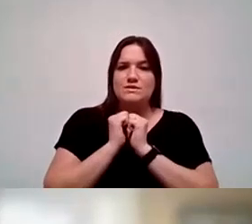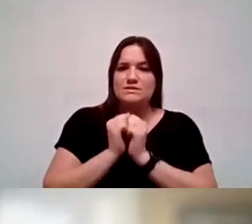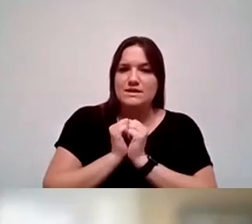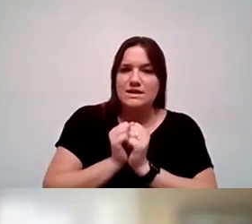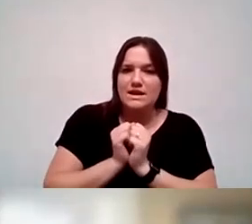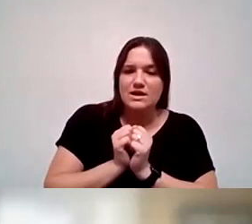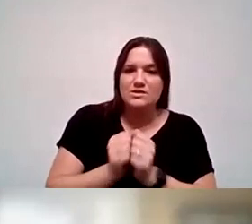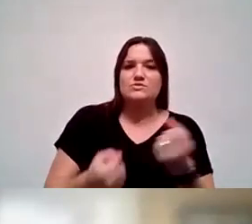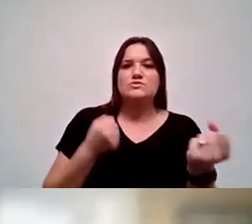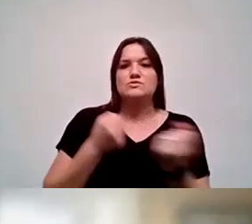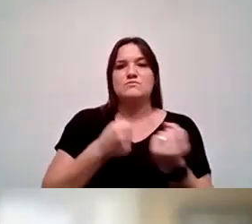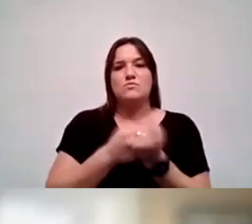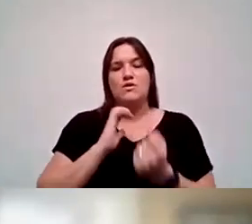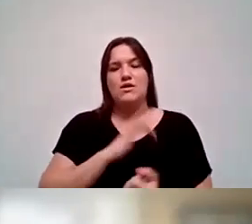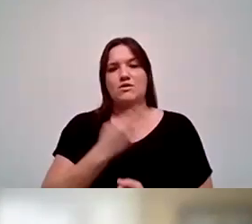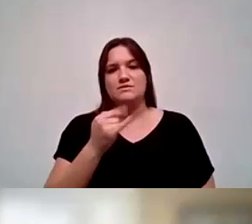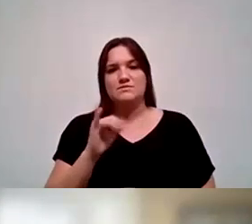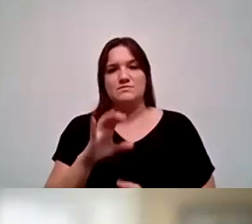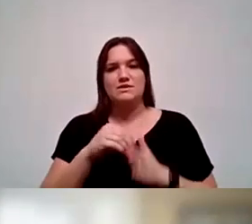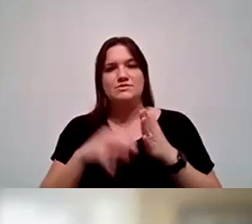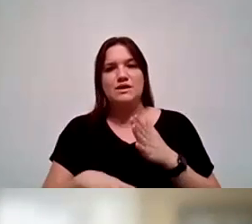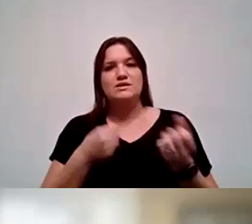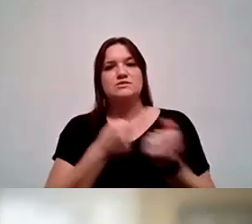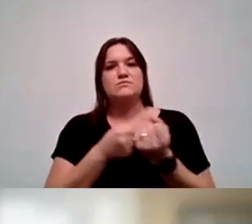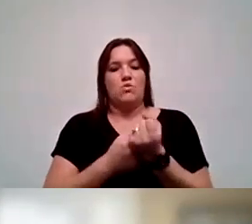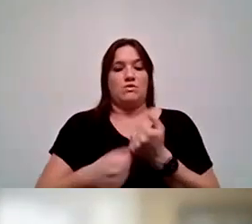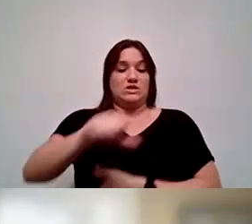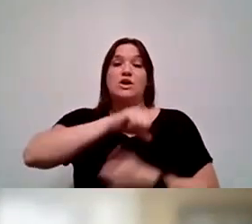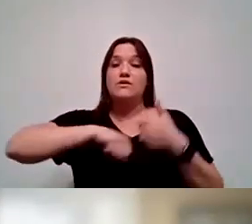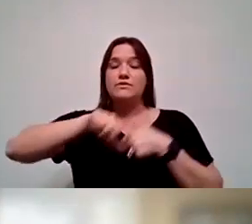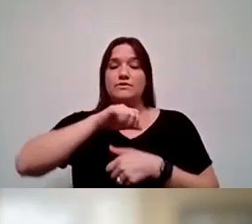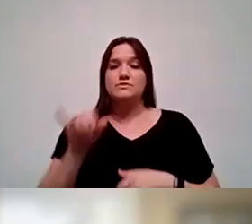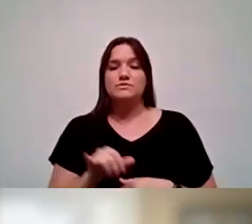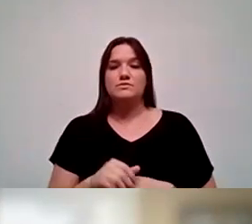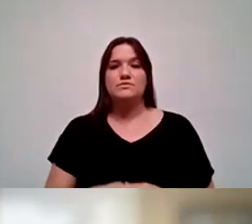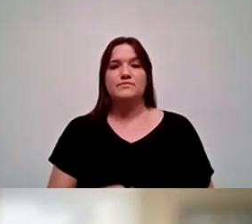to support our Hispanic students and to support one another. You know, Dr. Pimentel